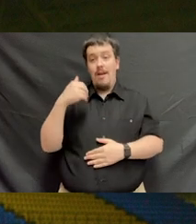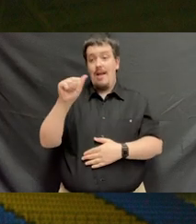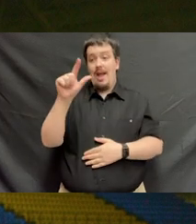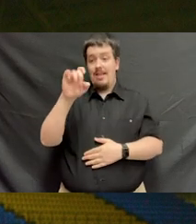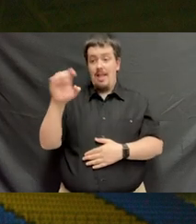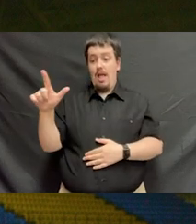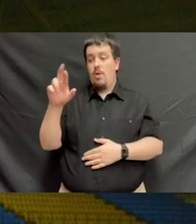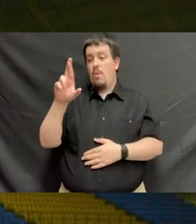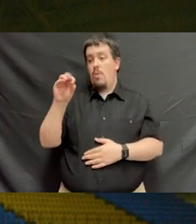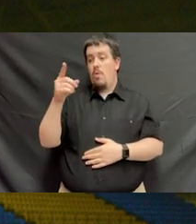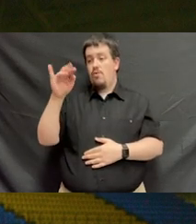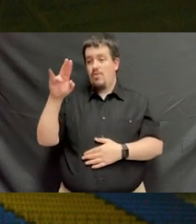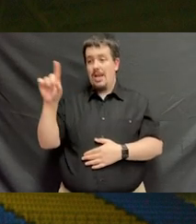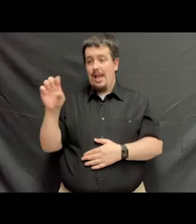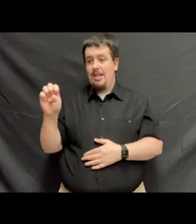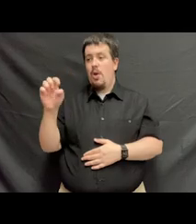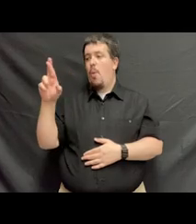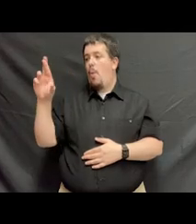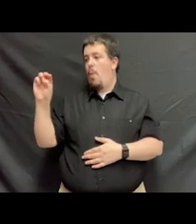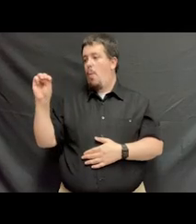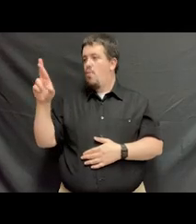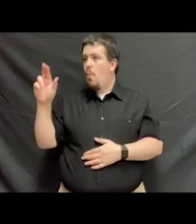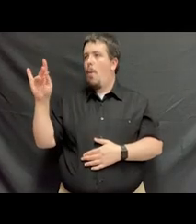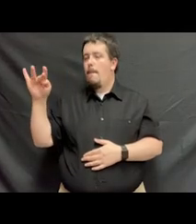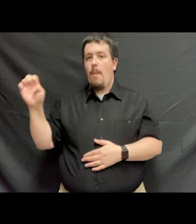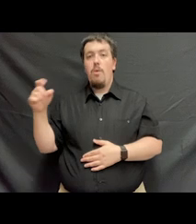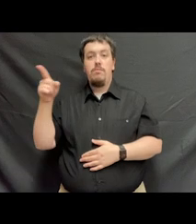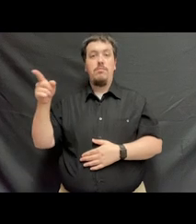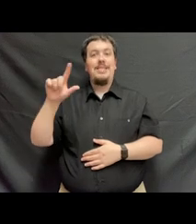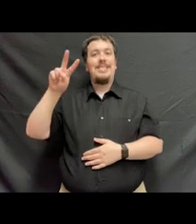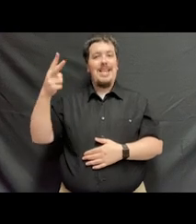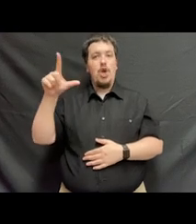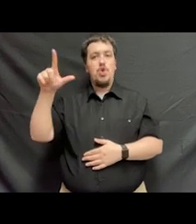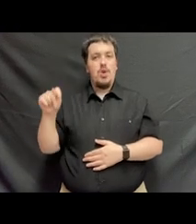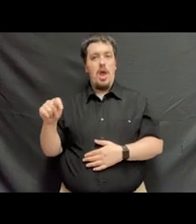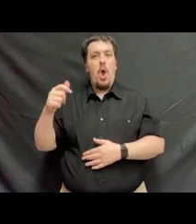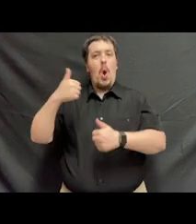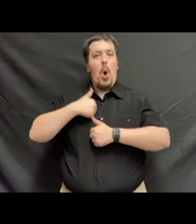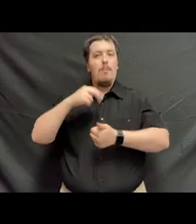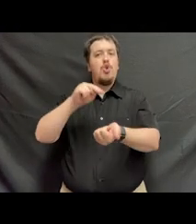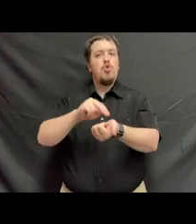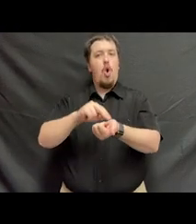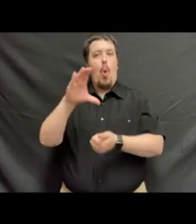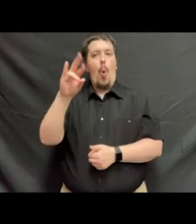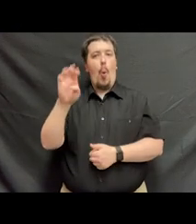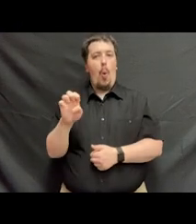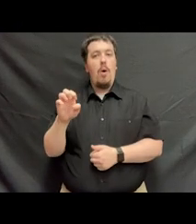Graduating today, we have Azele Rodriguez Ramon who has been commissioned as a second Lieutenant